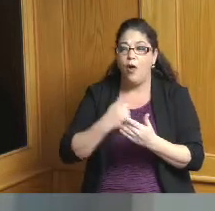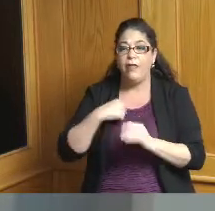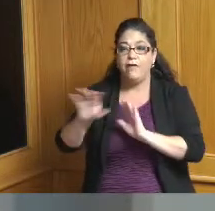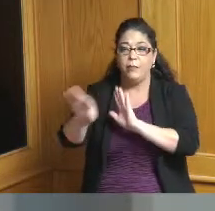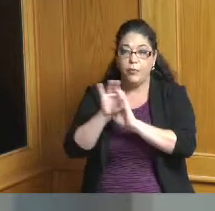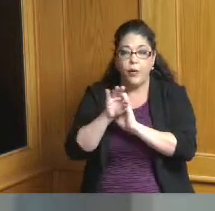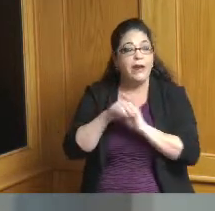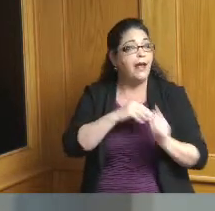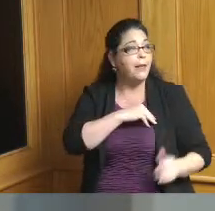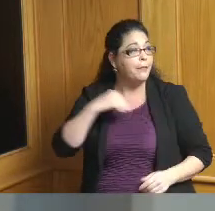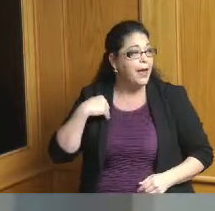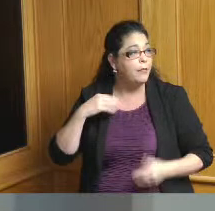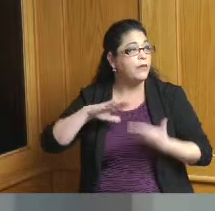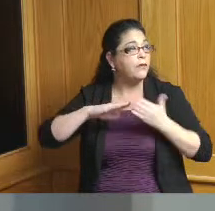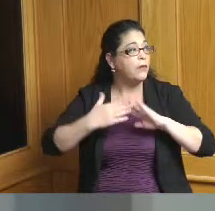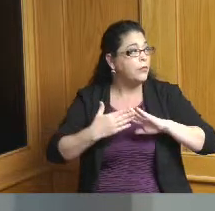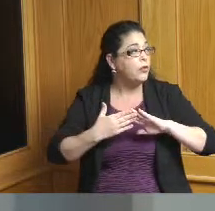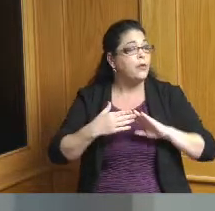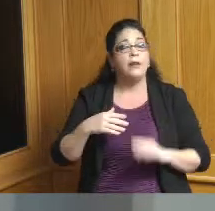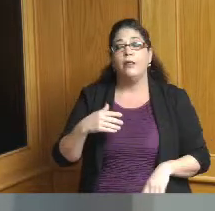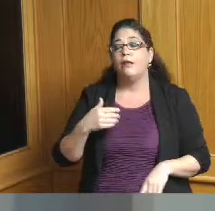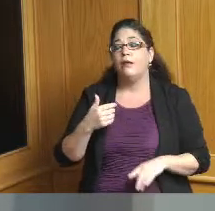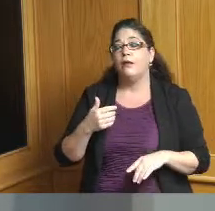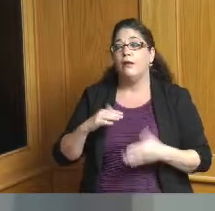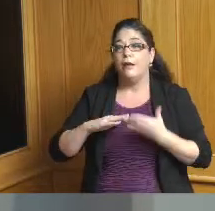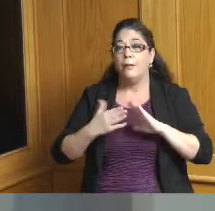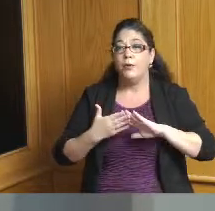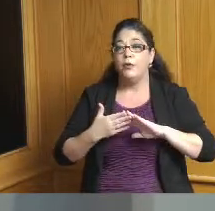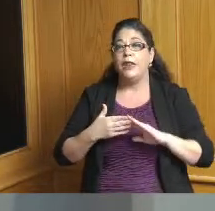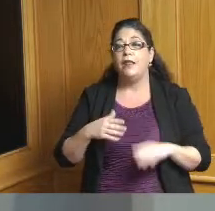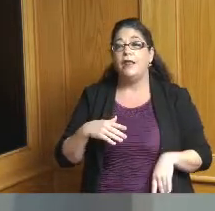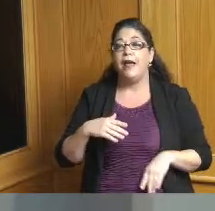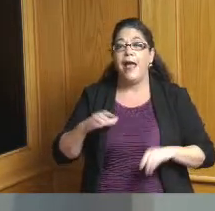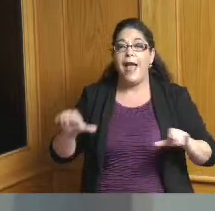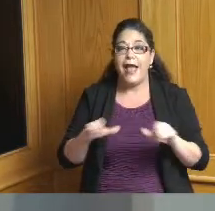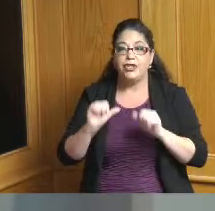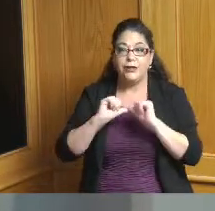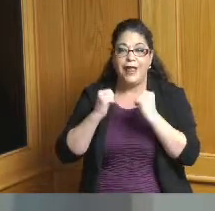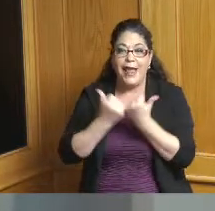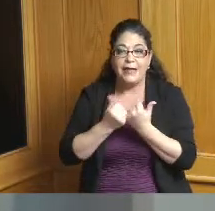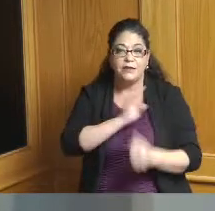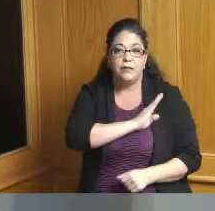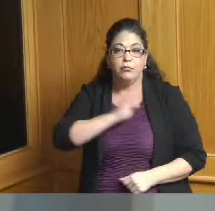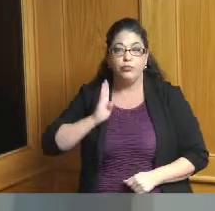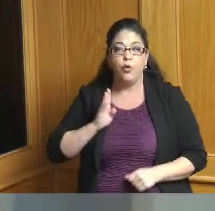to the Community Action Agency of Cincinnati and Hamilton County Board of Directors I just wanted